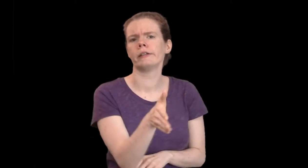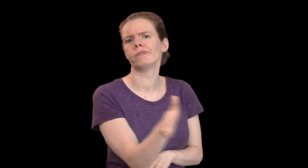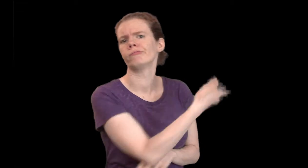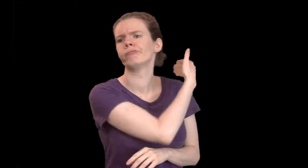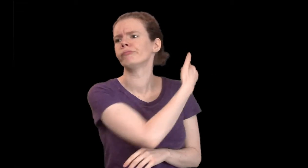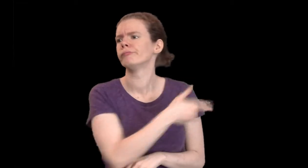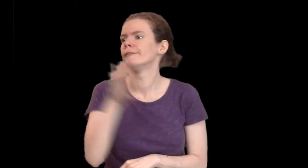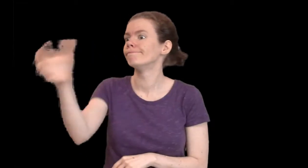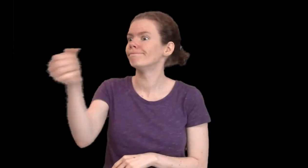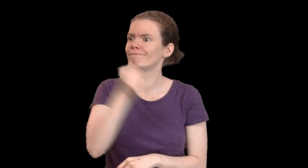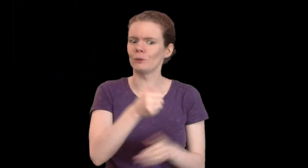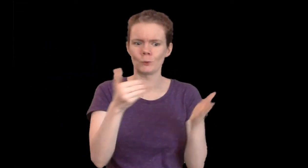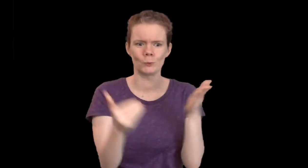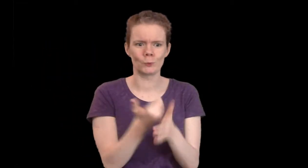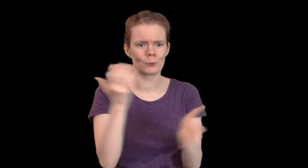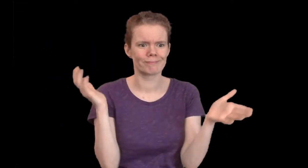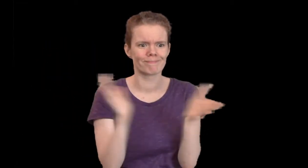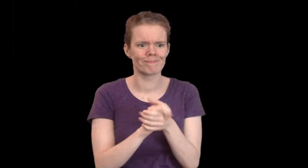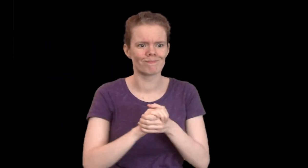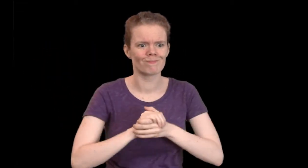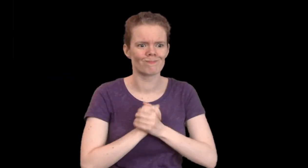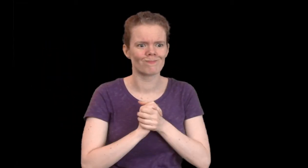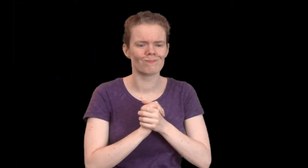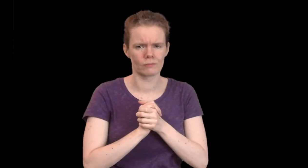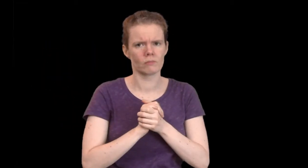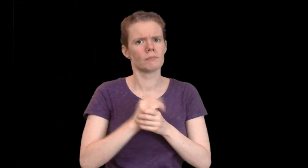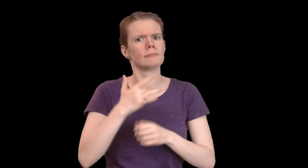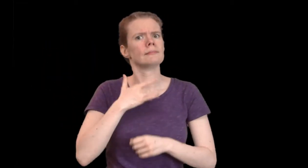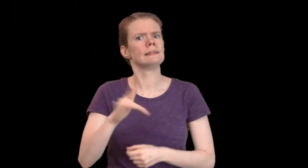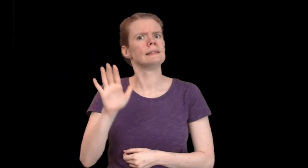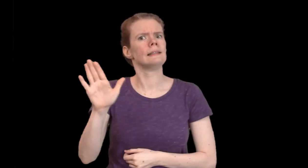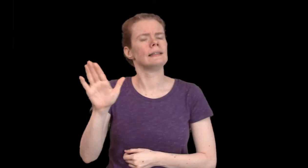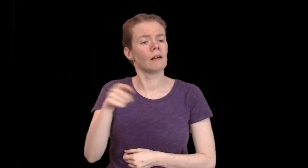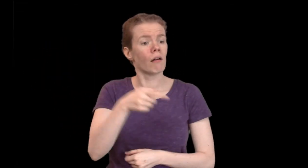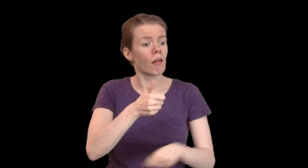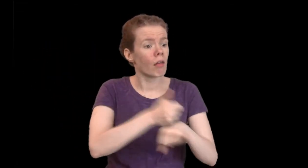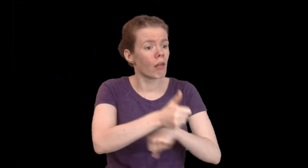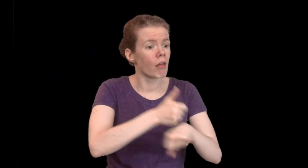The "rejects" are brushed off and a fresh victim found. This is their consistent pattern.